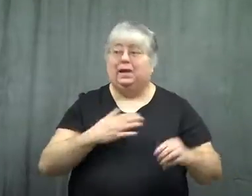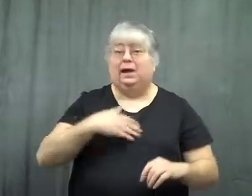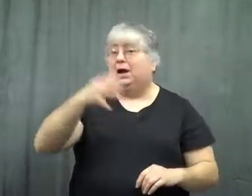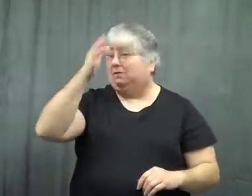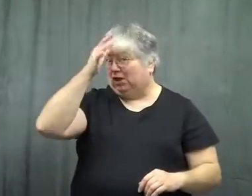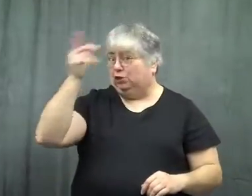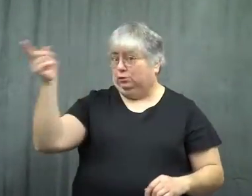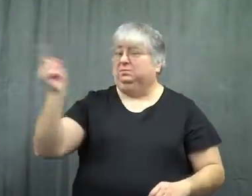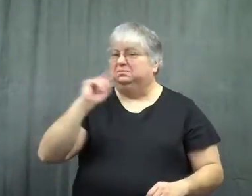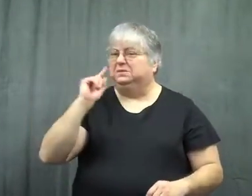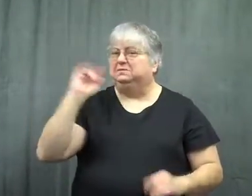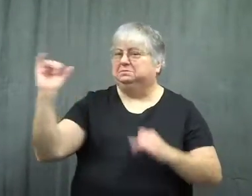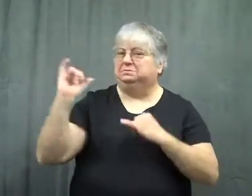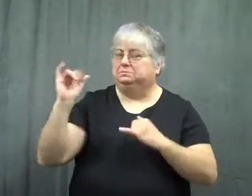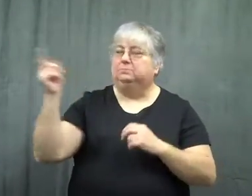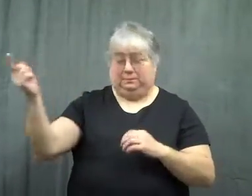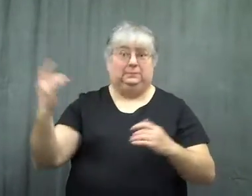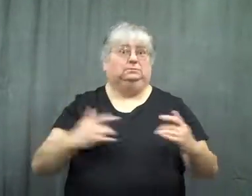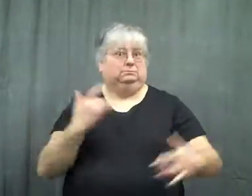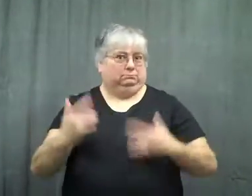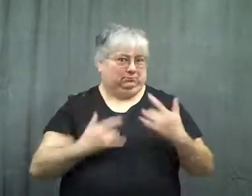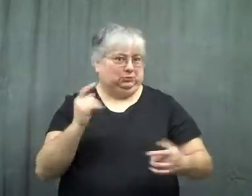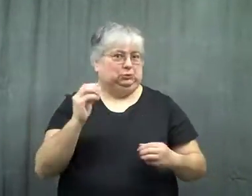My father who was also Deaf was excited too.